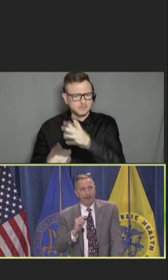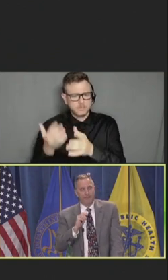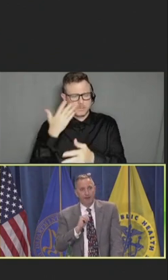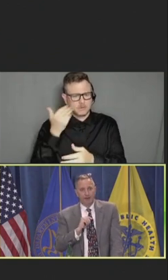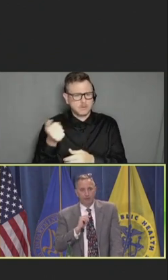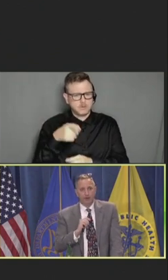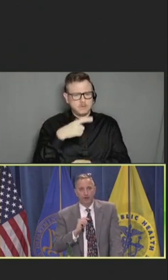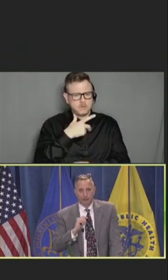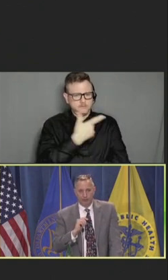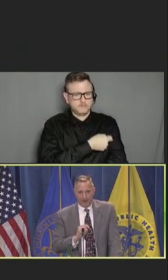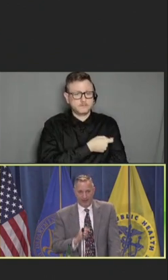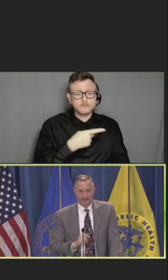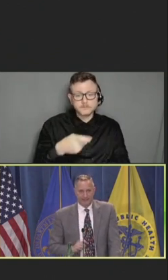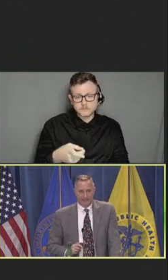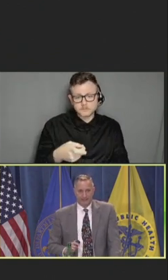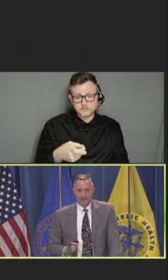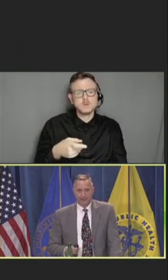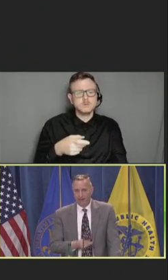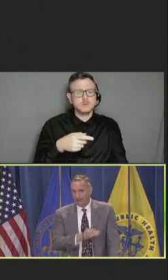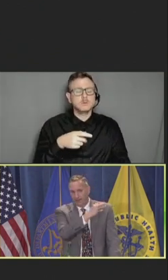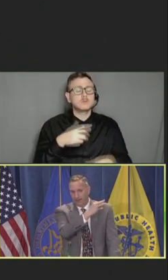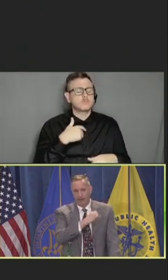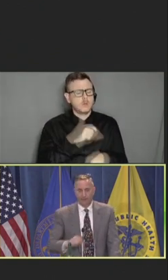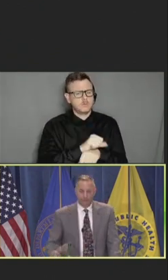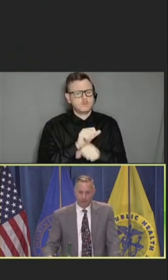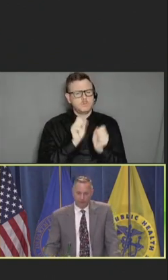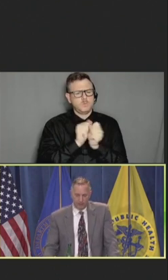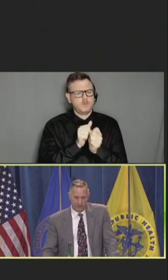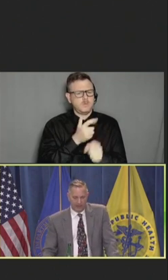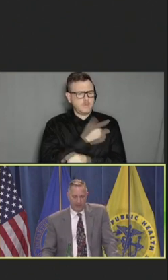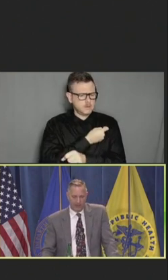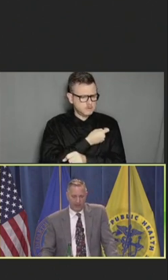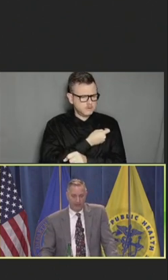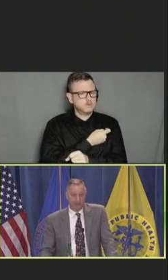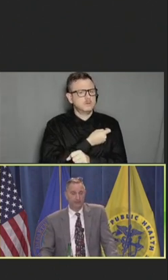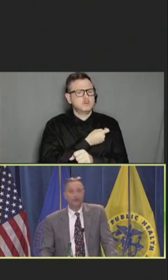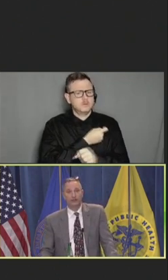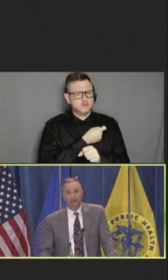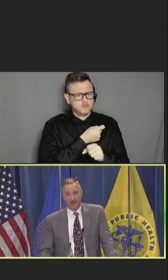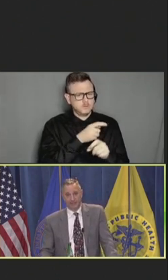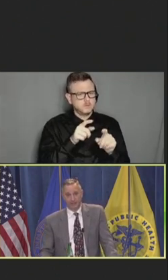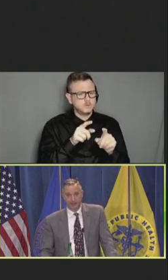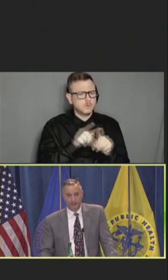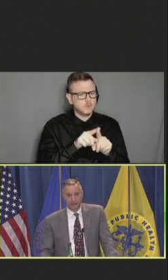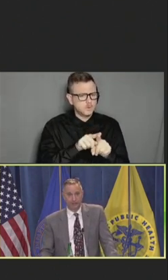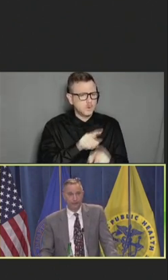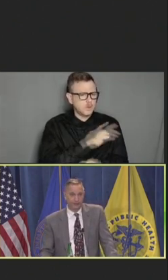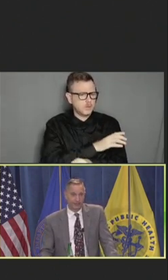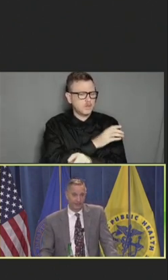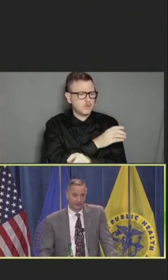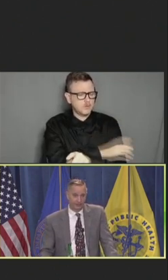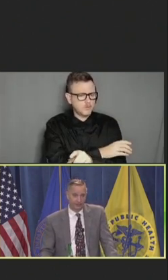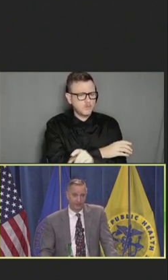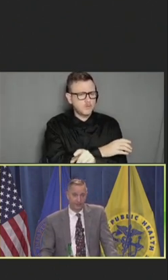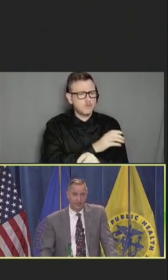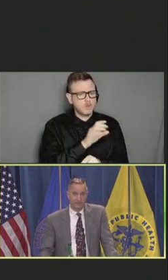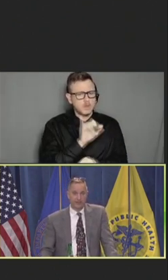In my work with vaccines, I have done a lot of work in clinical vaccine research for 14 years.